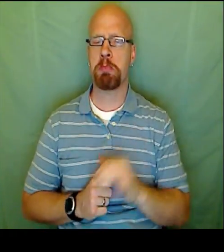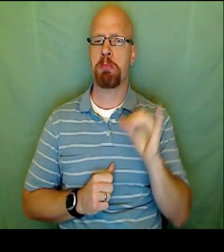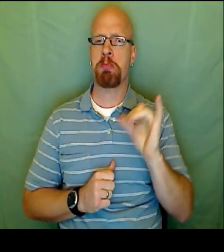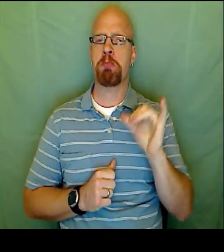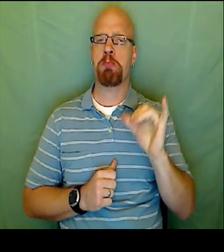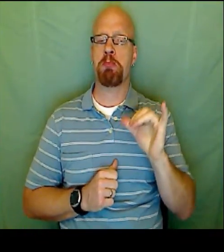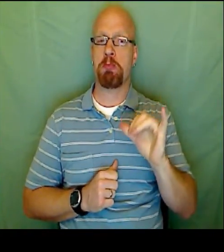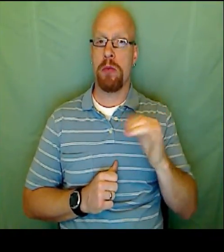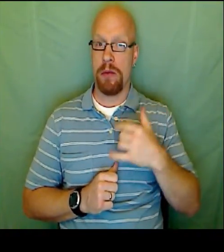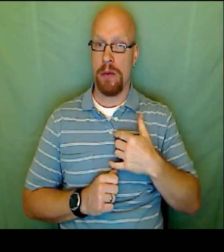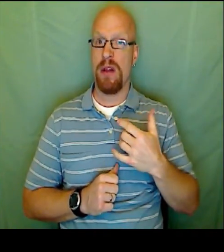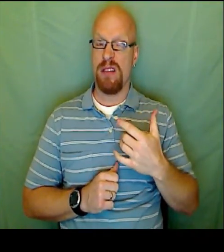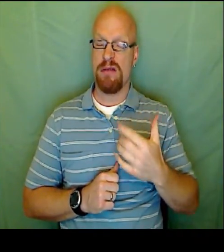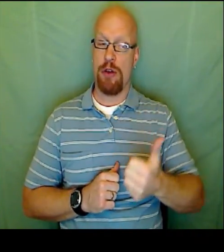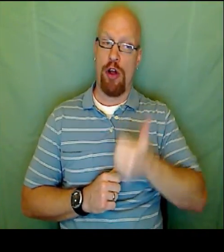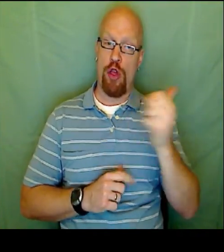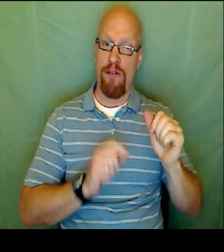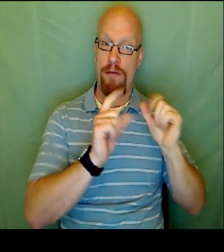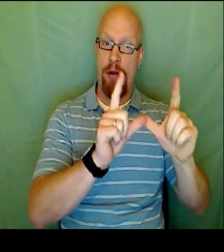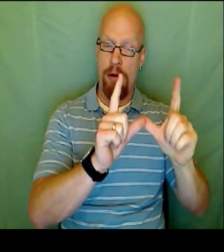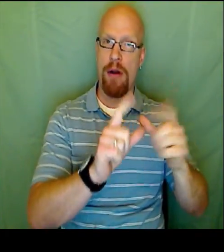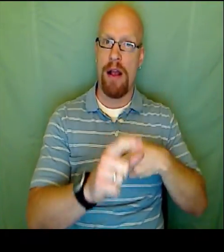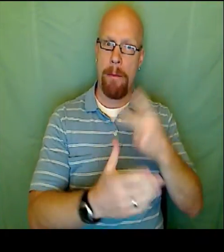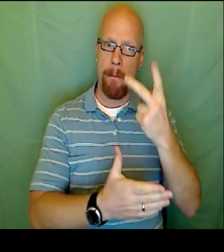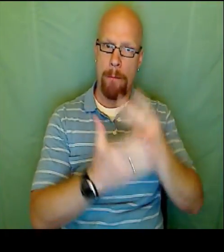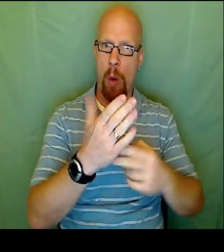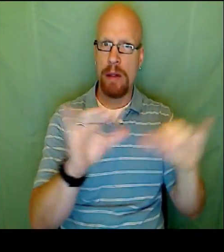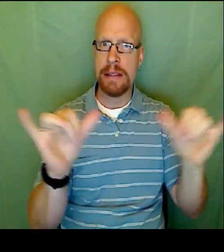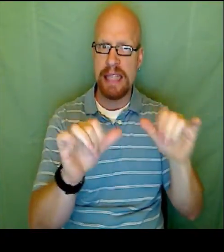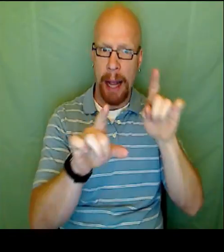Most slopes are positive two.